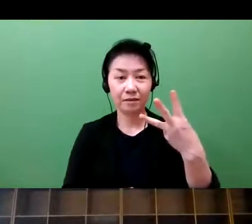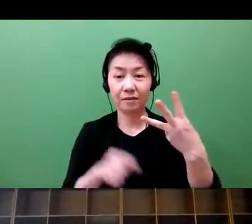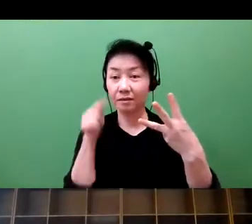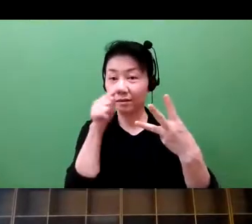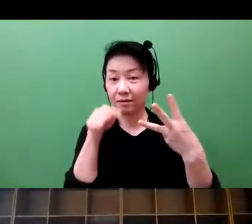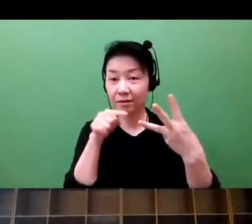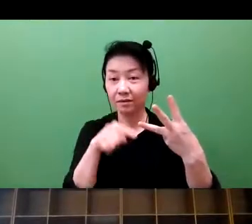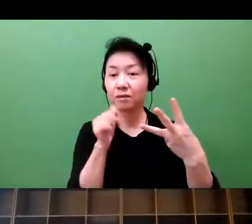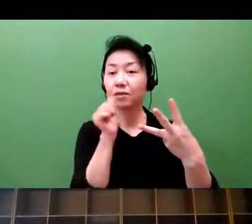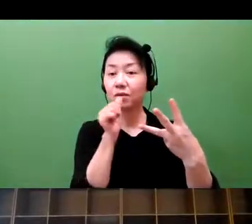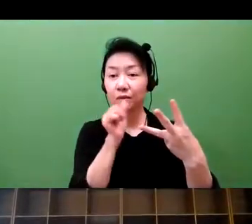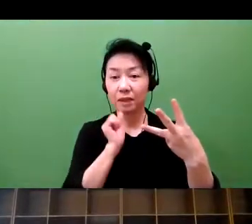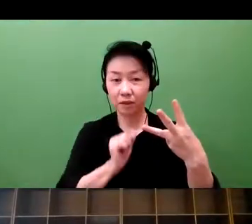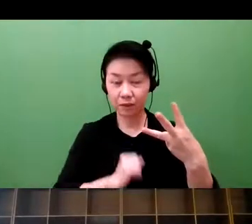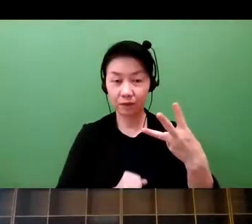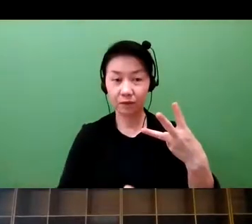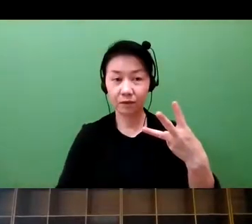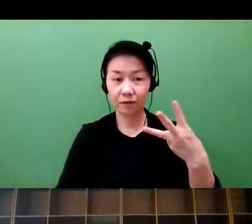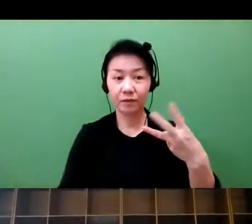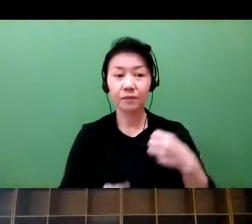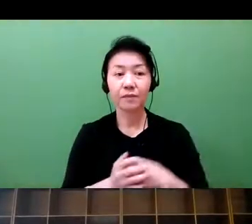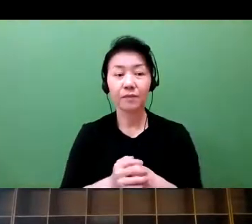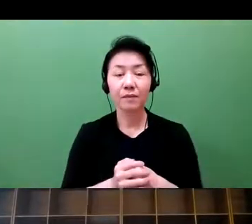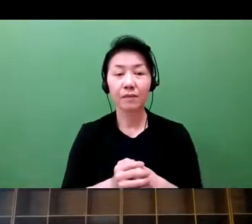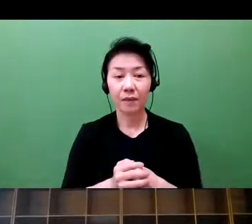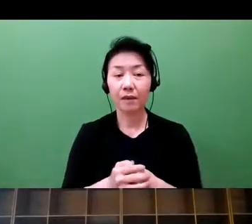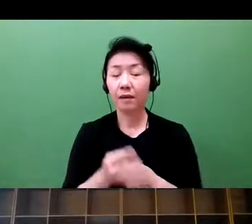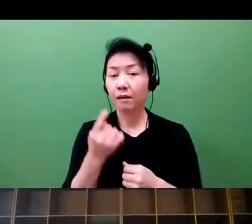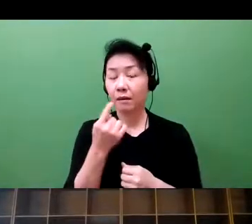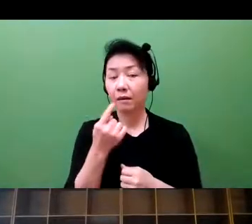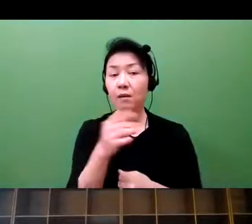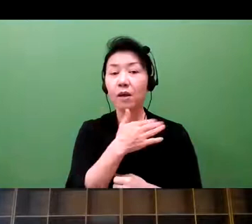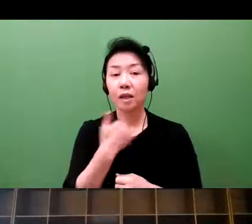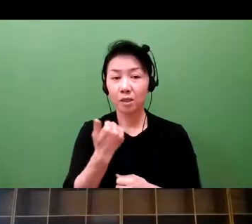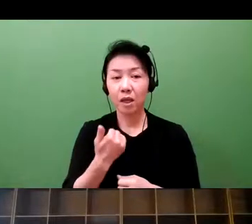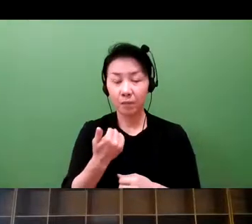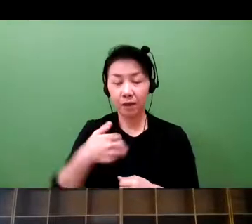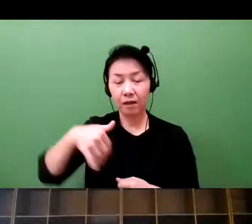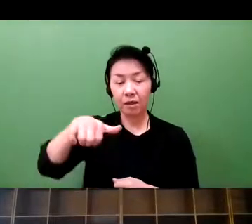that I like to go over, as an assumption, of course, that we